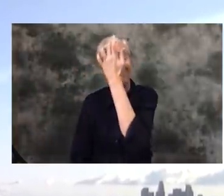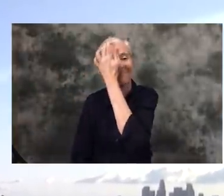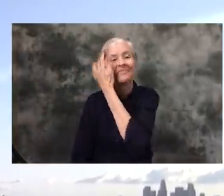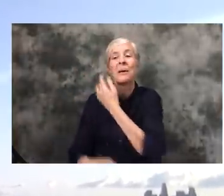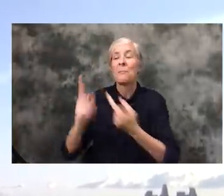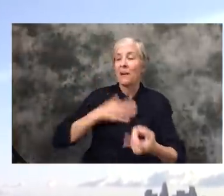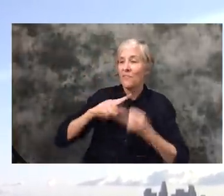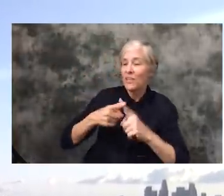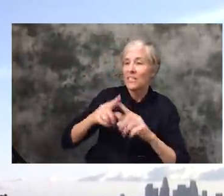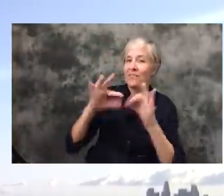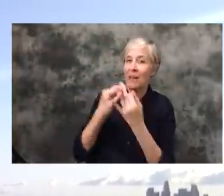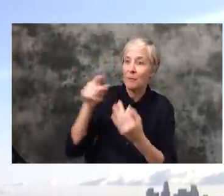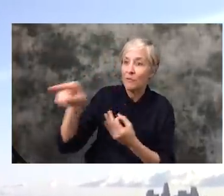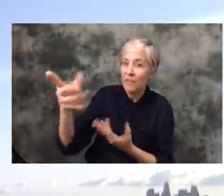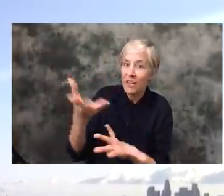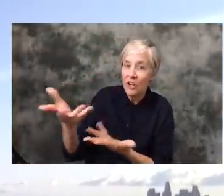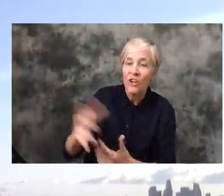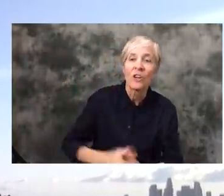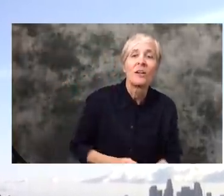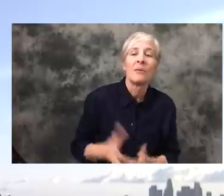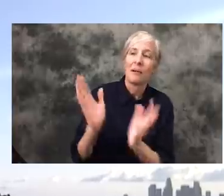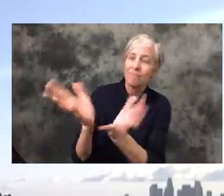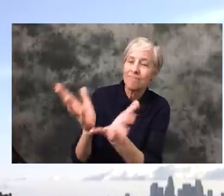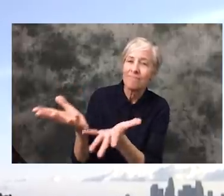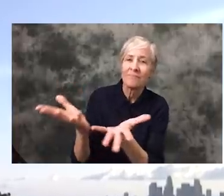talking to my friends and family there and realized that there's so much